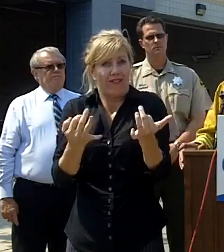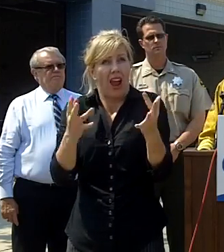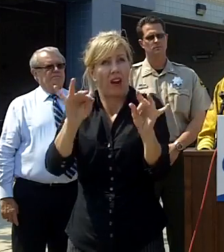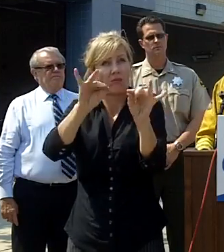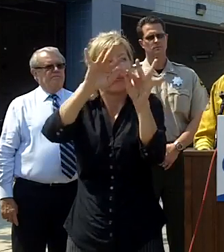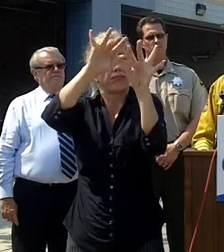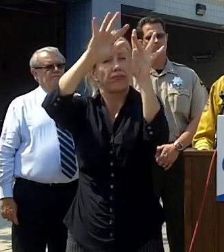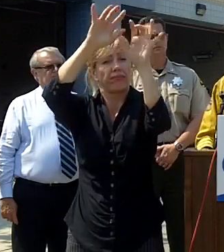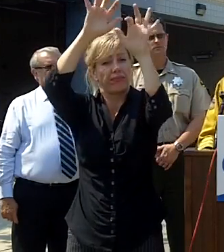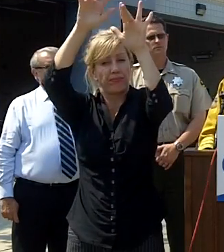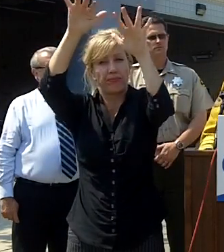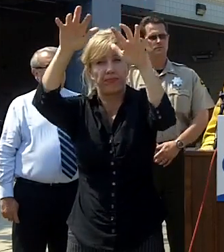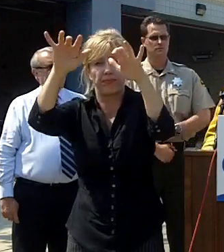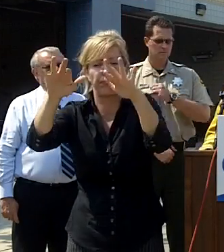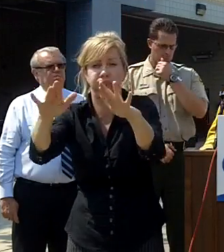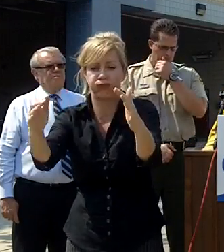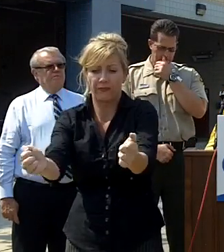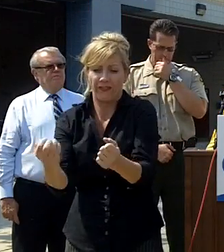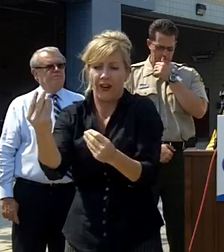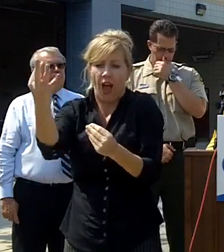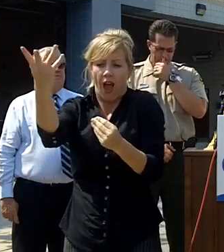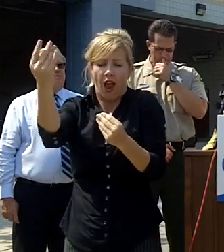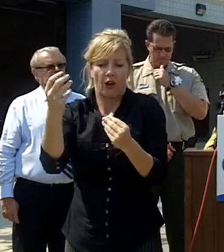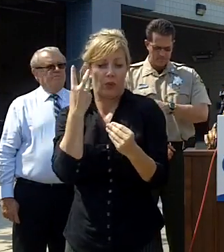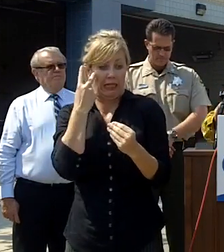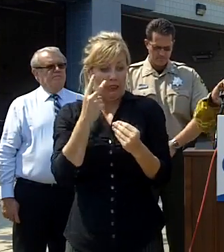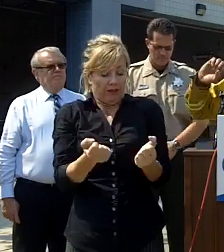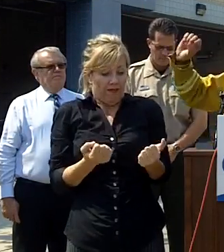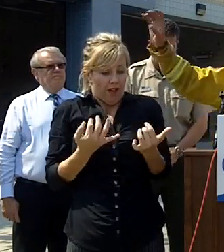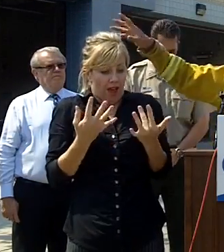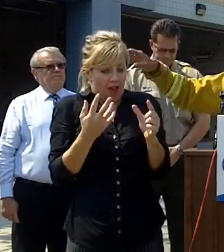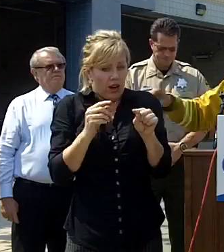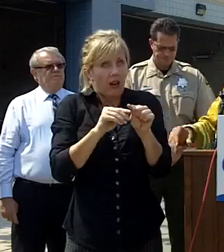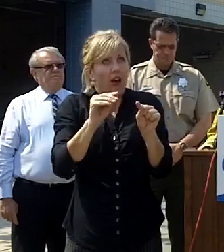mile ahead of itself so what we would see is the fire in one place and embers in the middle